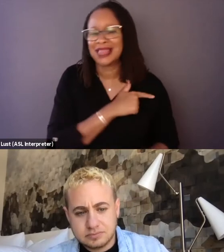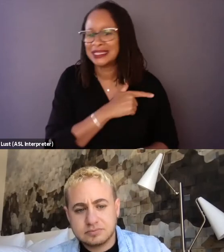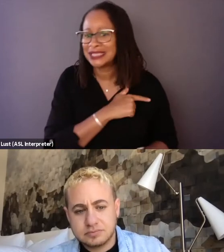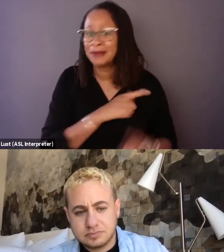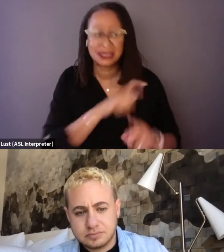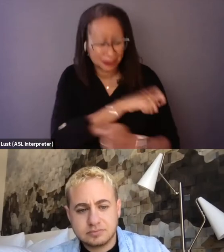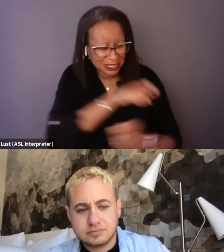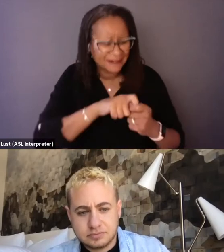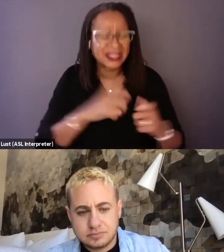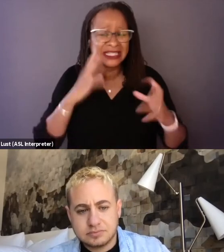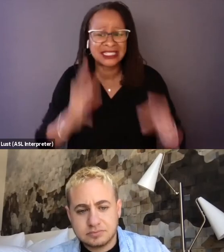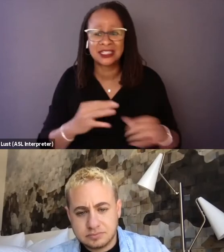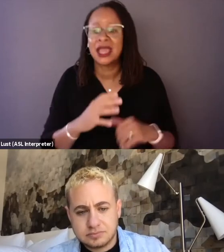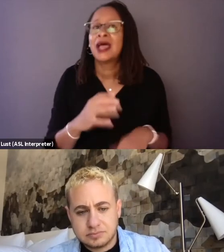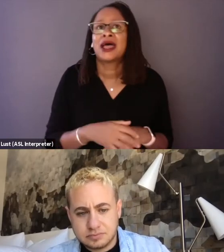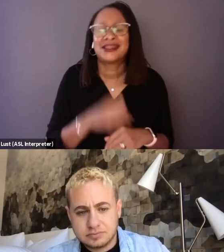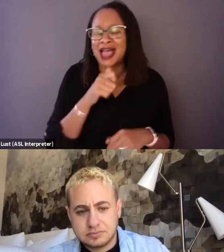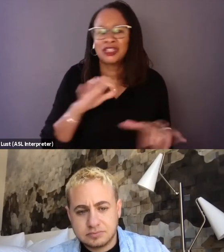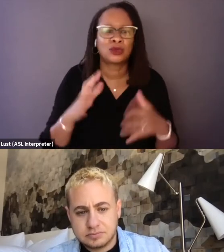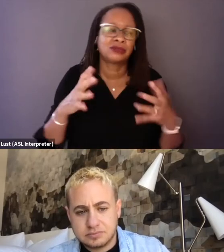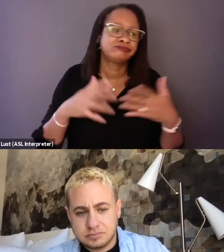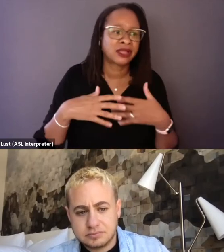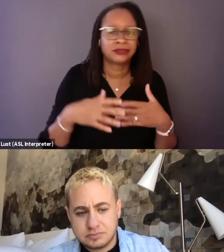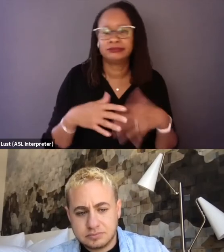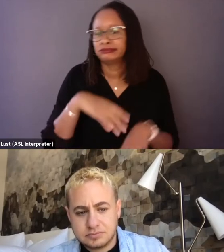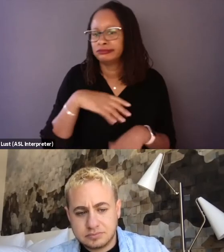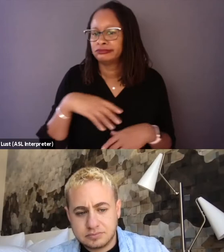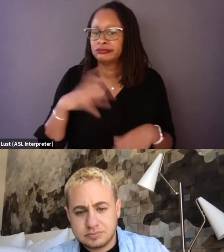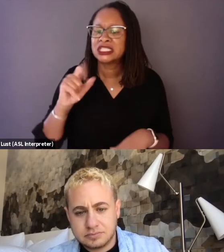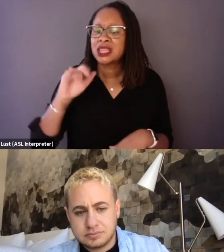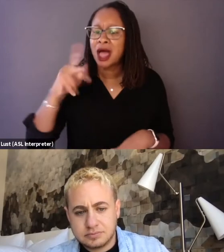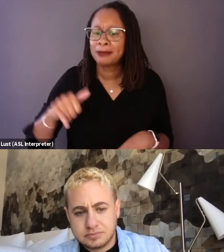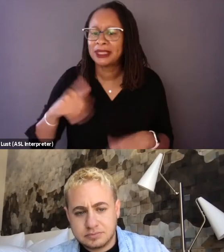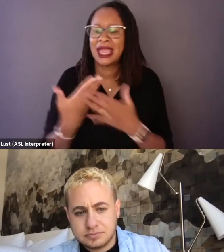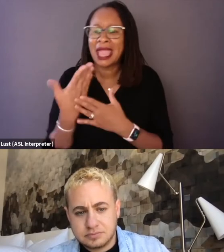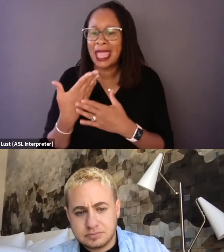which is really easy to do in documentary, right? To always, always hold ourselves to that standard